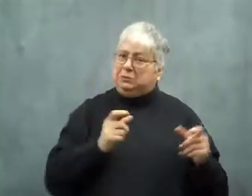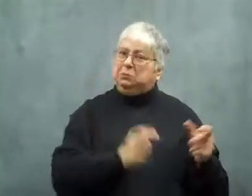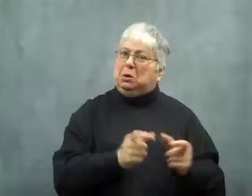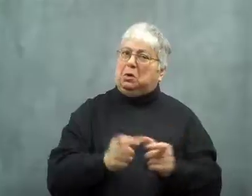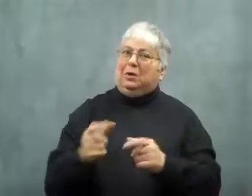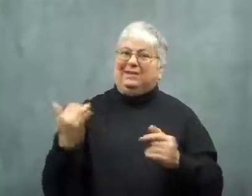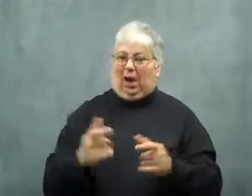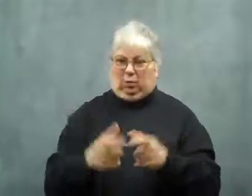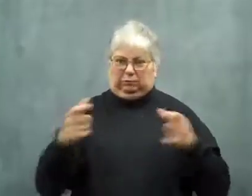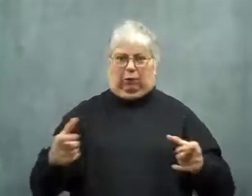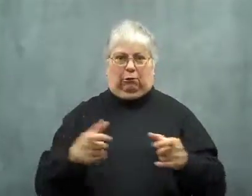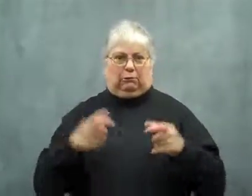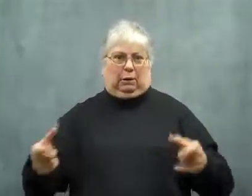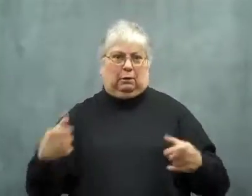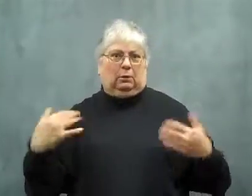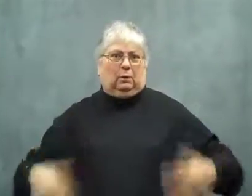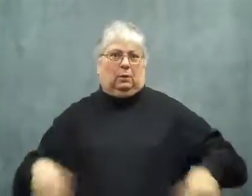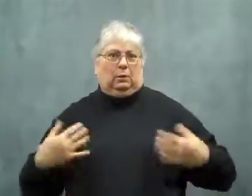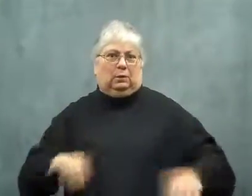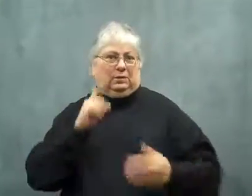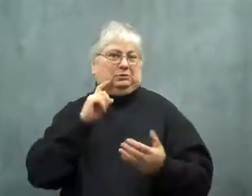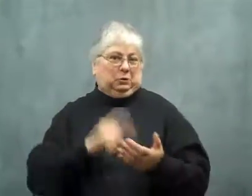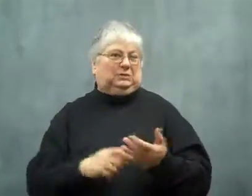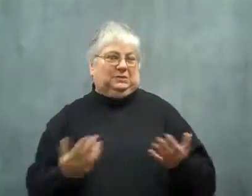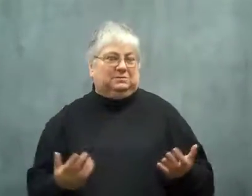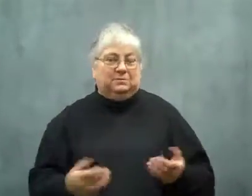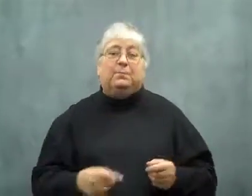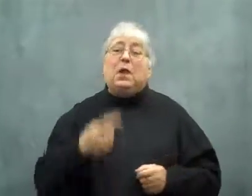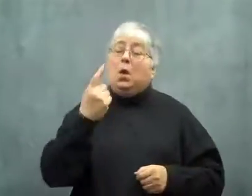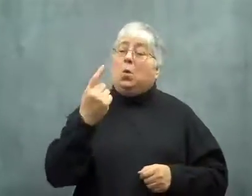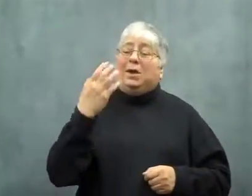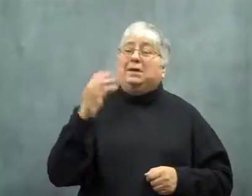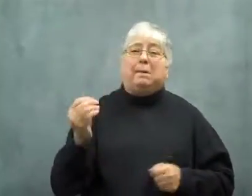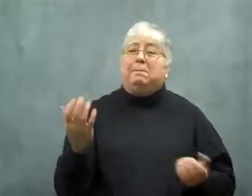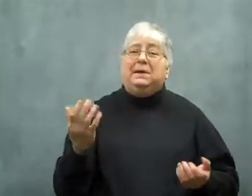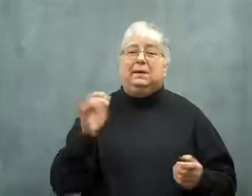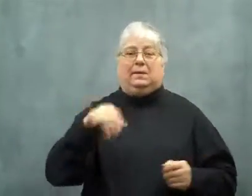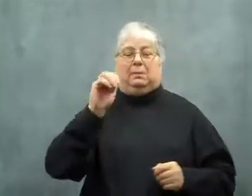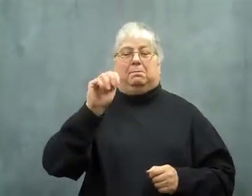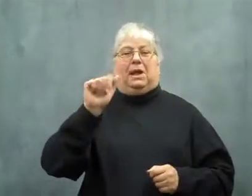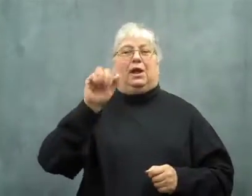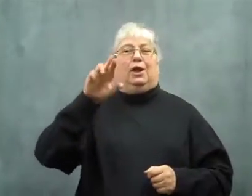Servings used to be smaller, now we see huge portion sizes.